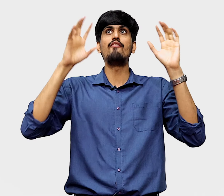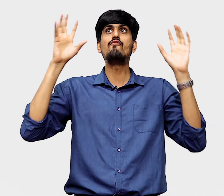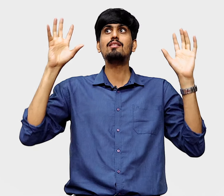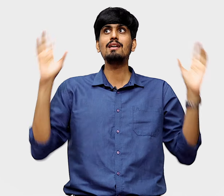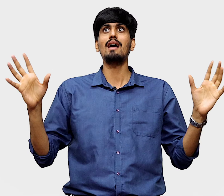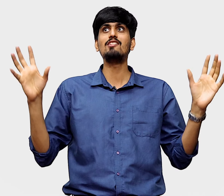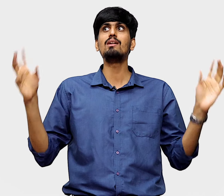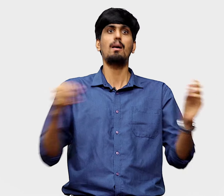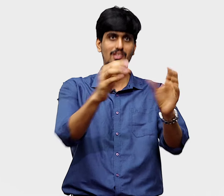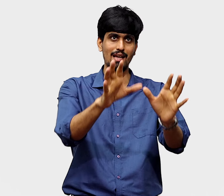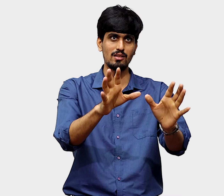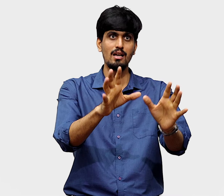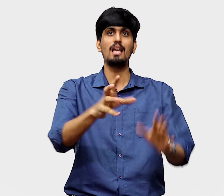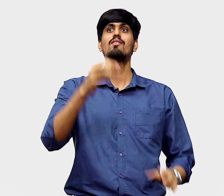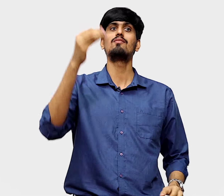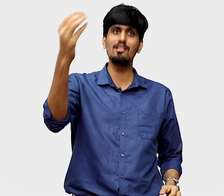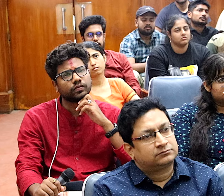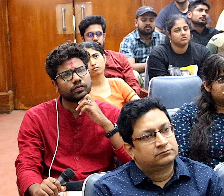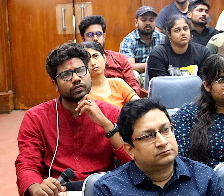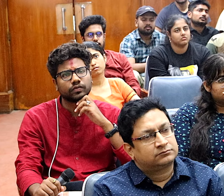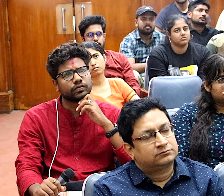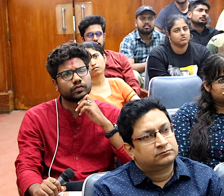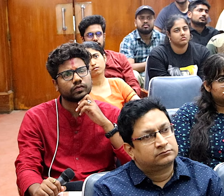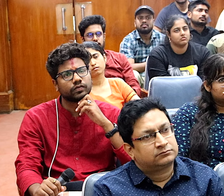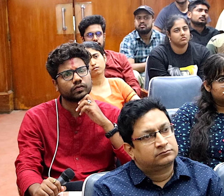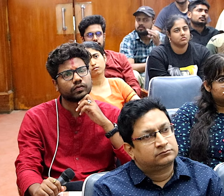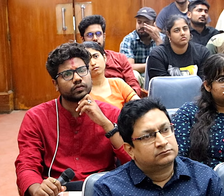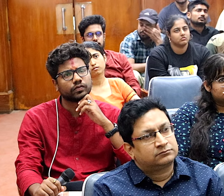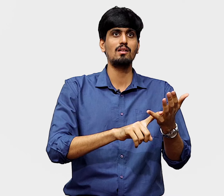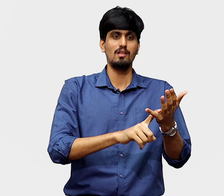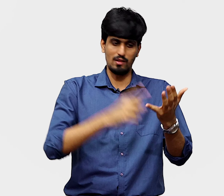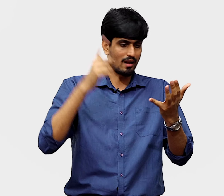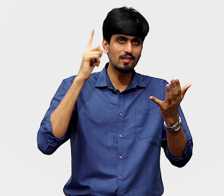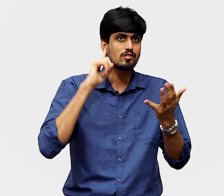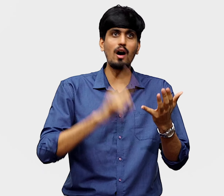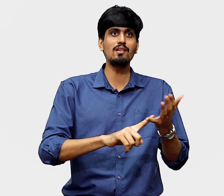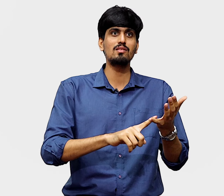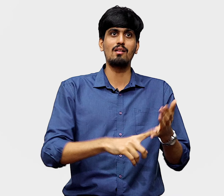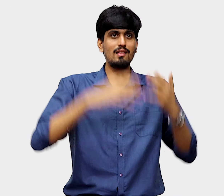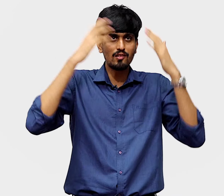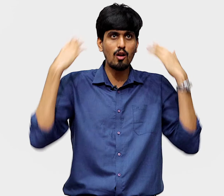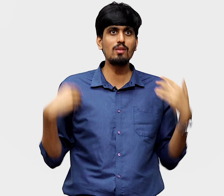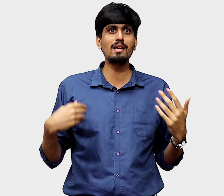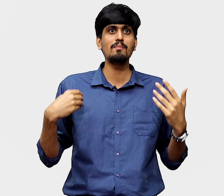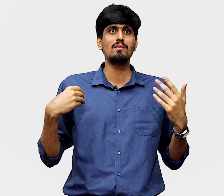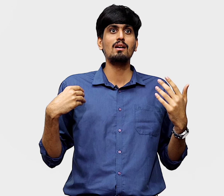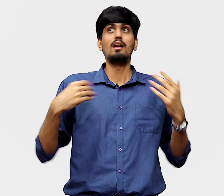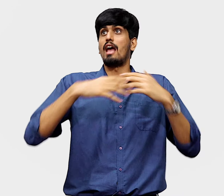everything has been commercialized. Even religion, religious books, religious songs, religious clothing,